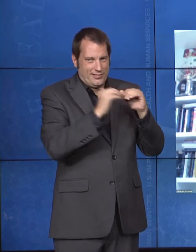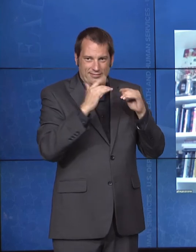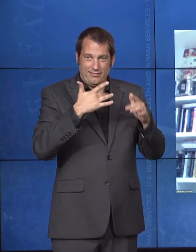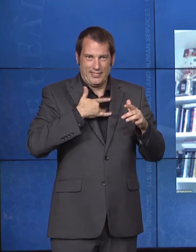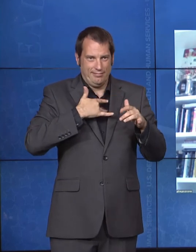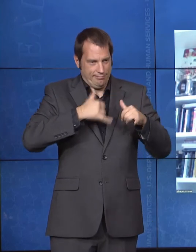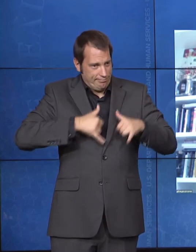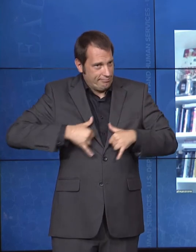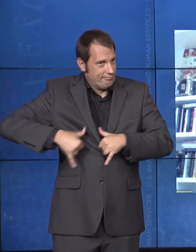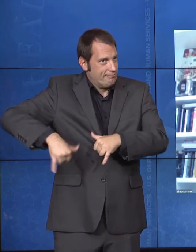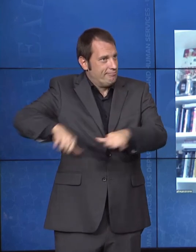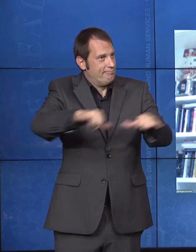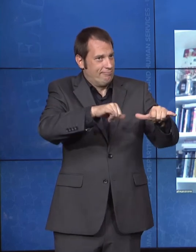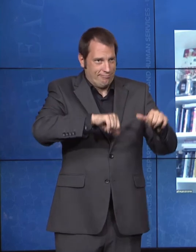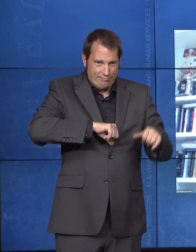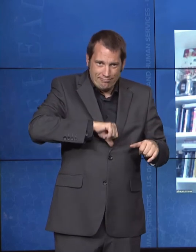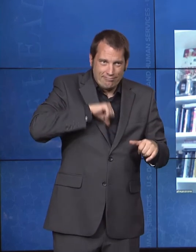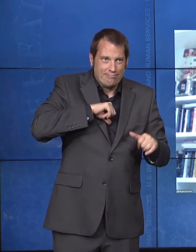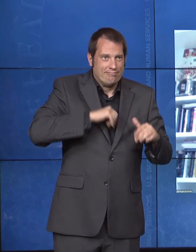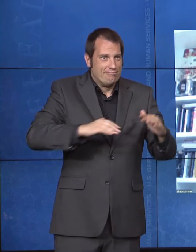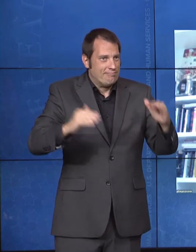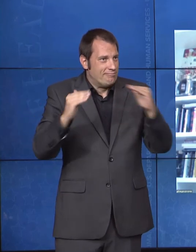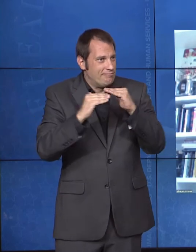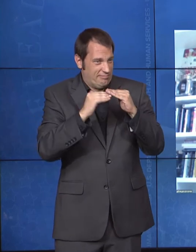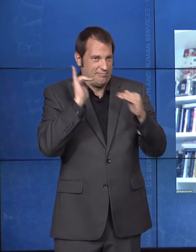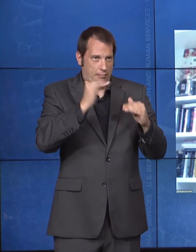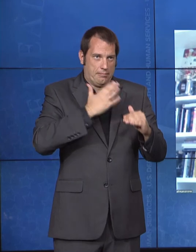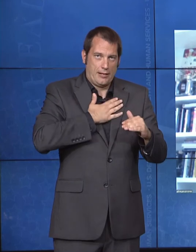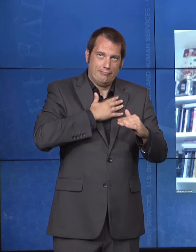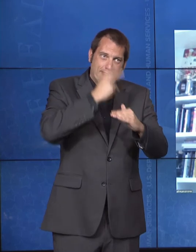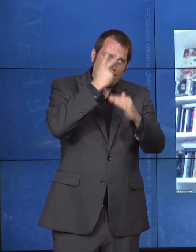to see in 30 years from now. We look back, we see that, we have solved the problem of